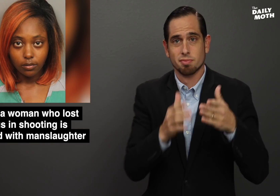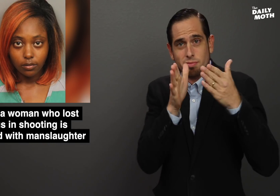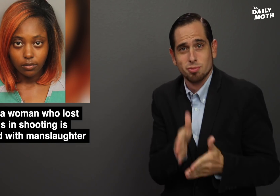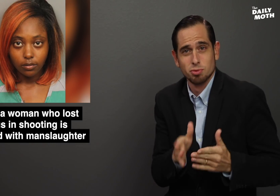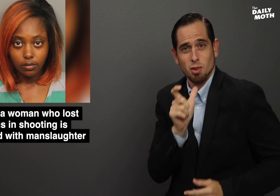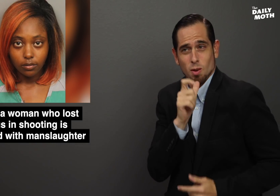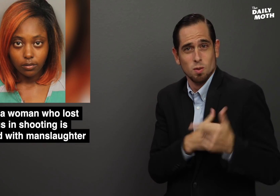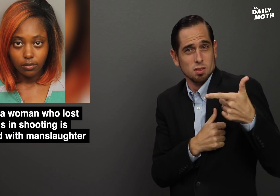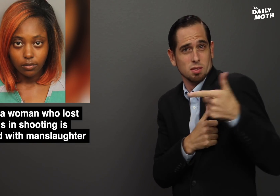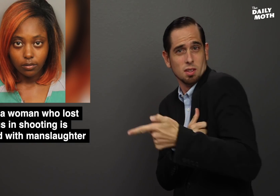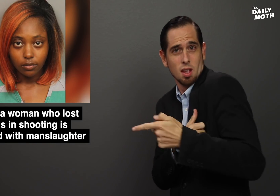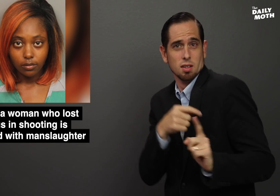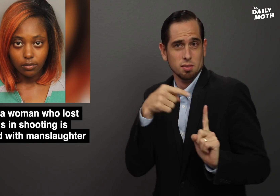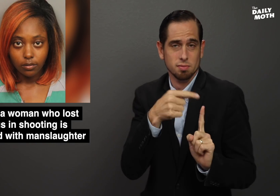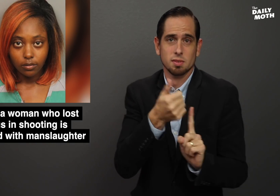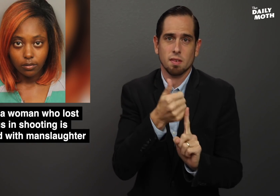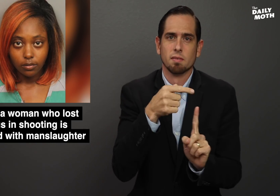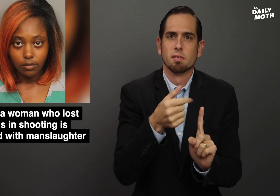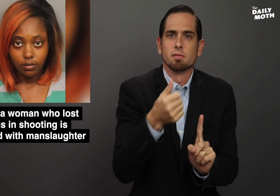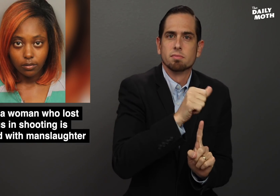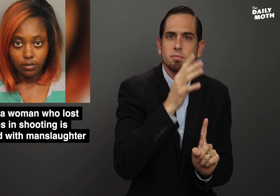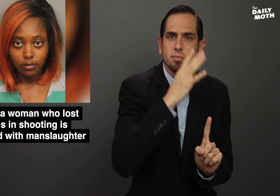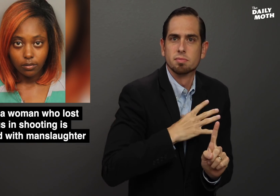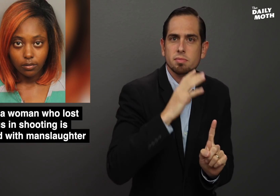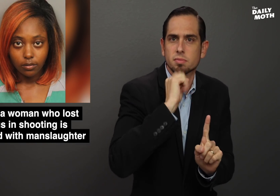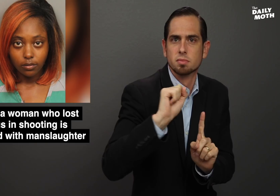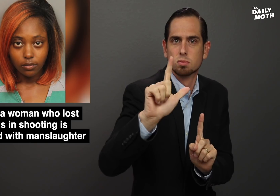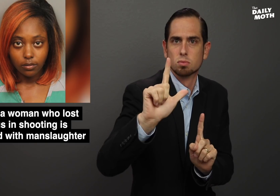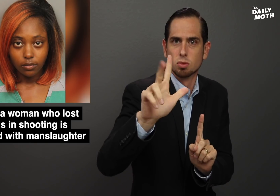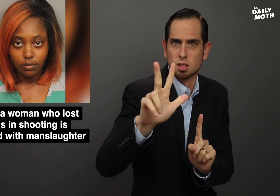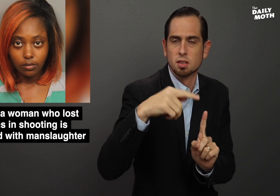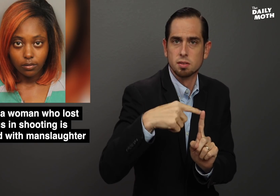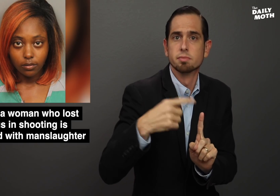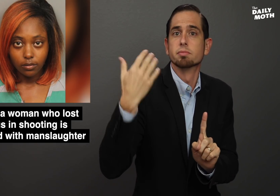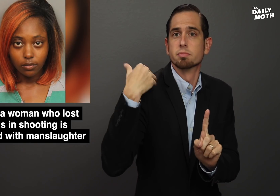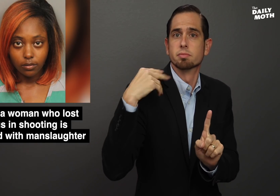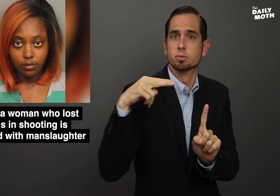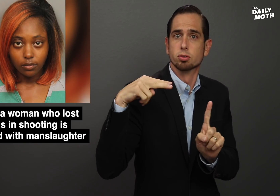The shooter, a 23-year-old woman,